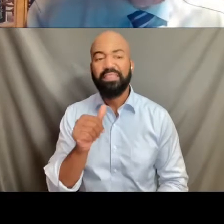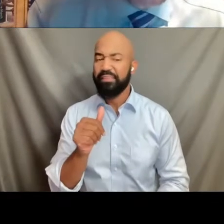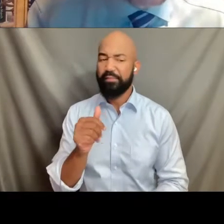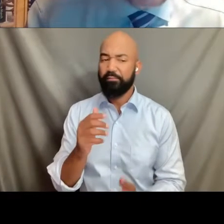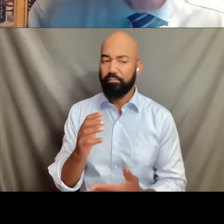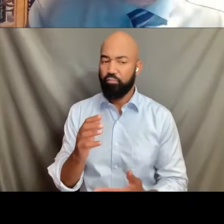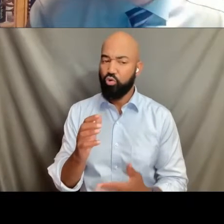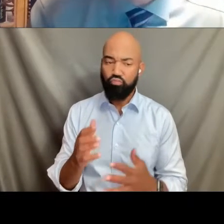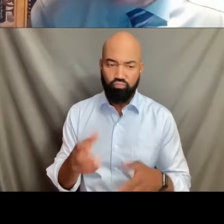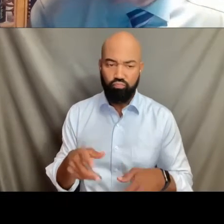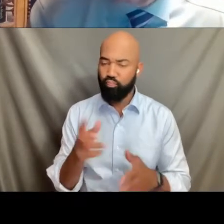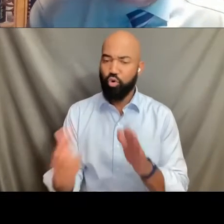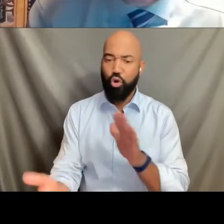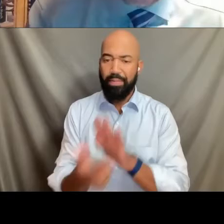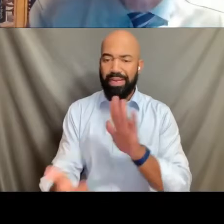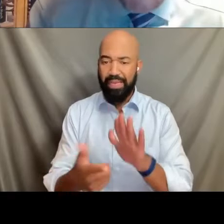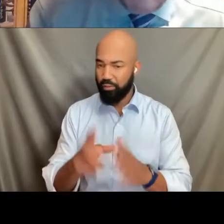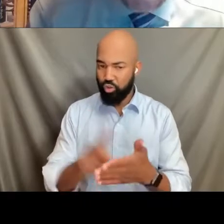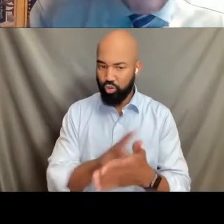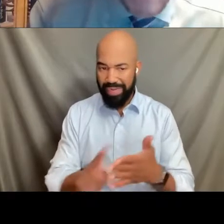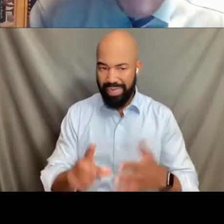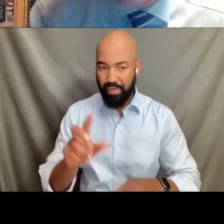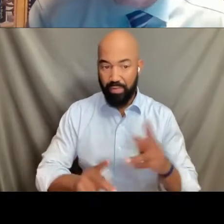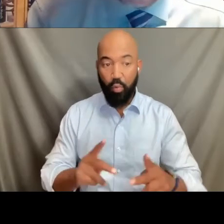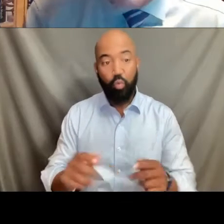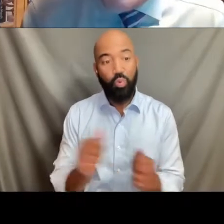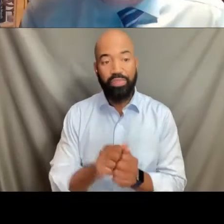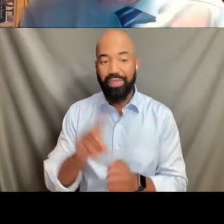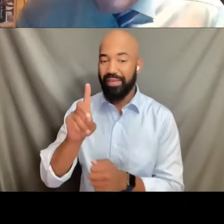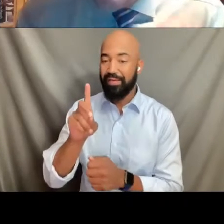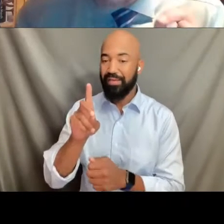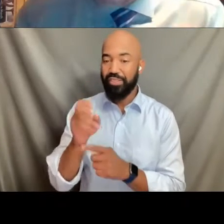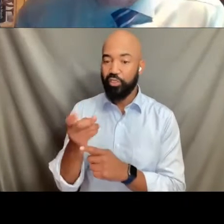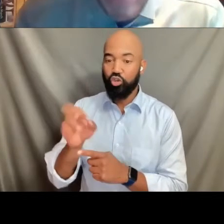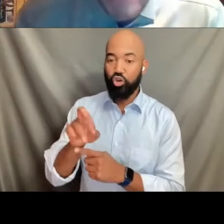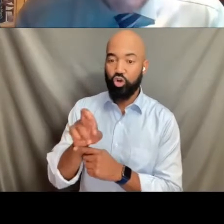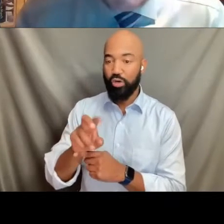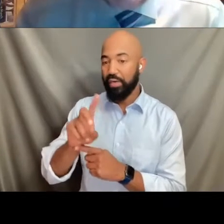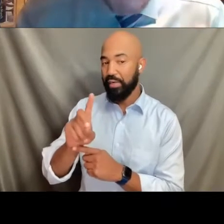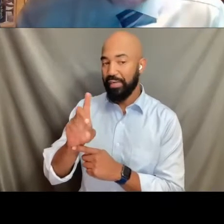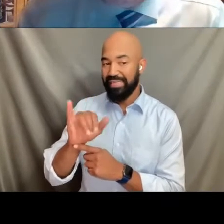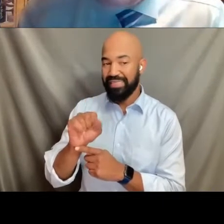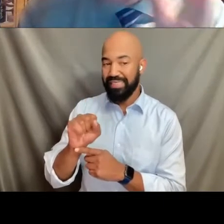against people with gender dysphoria. Now the ADA, when it was passed,